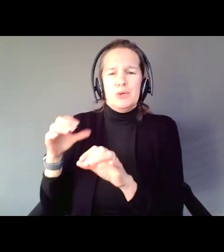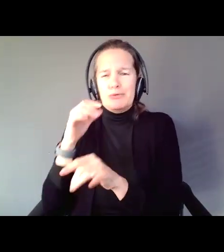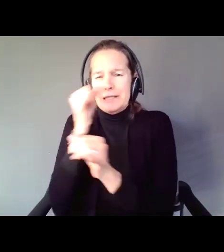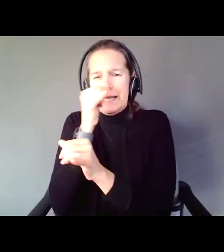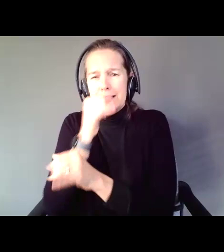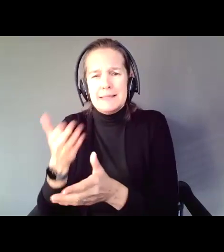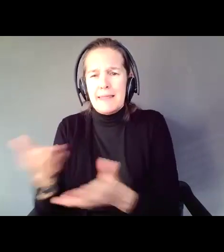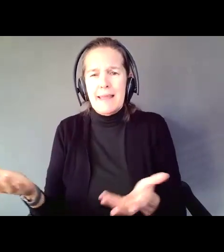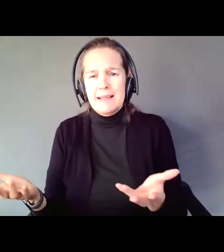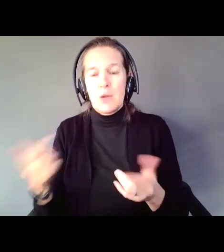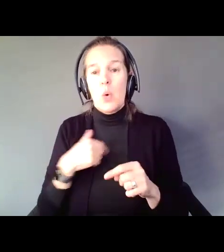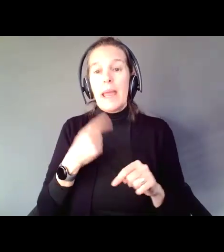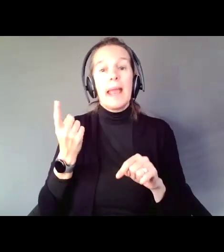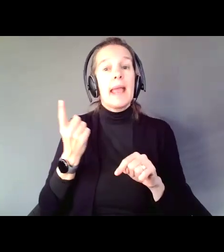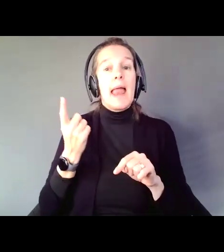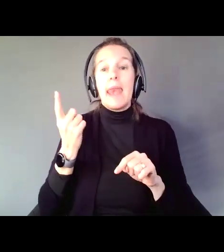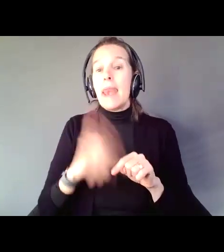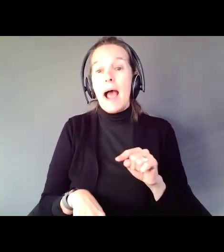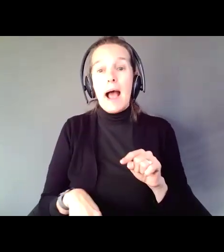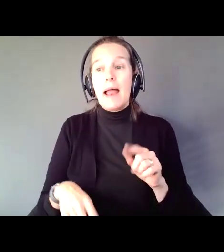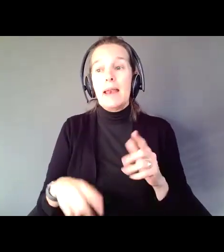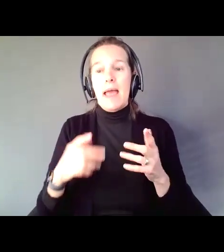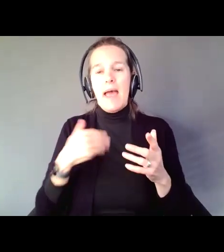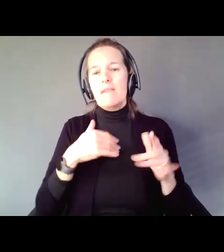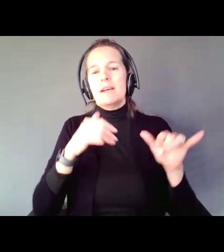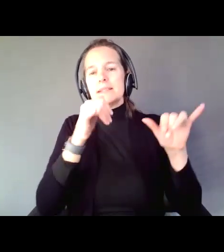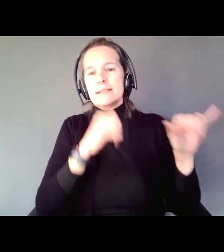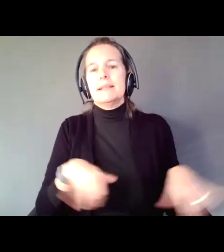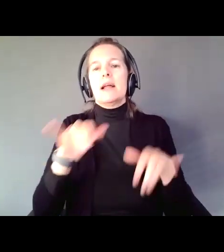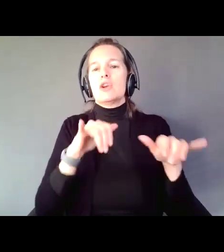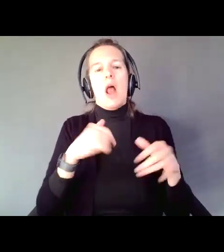and decisions on what I call the Spock Standard. You only make good and logical decisions.